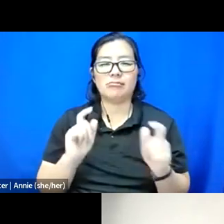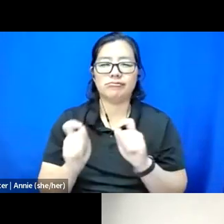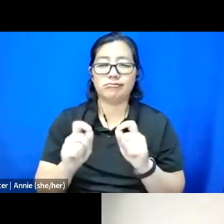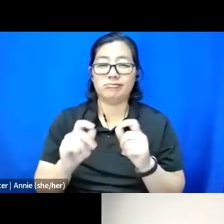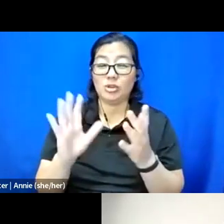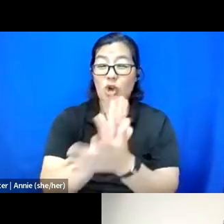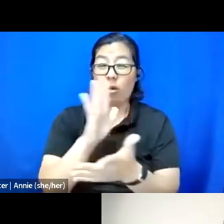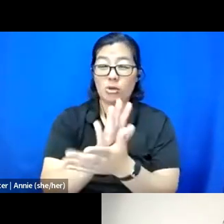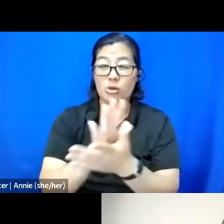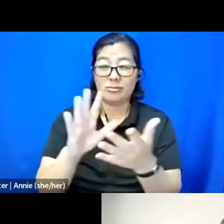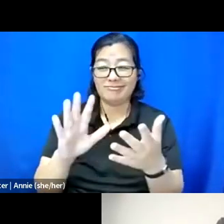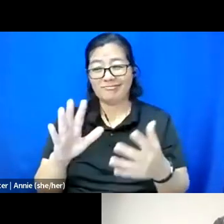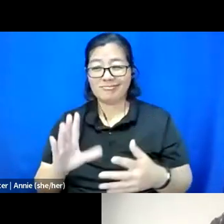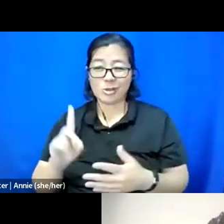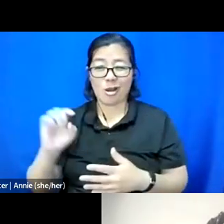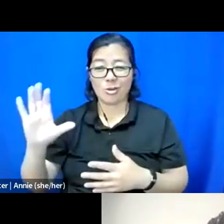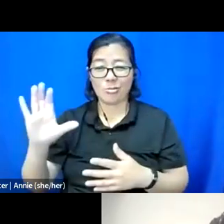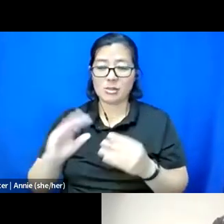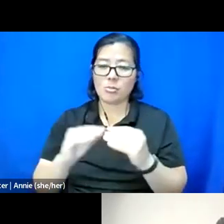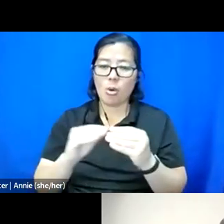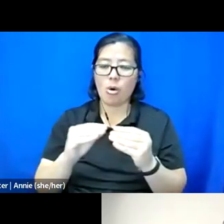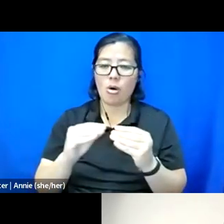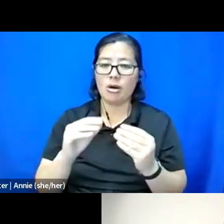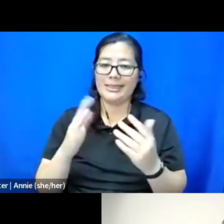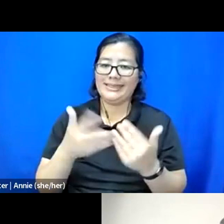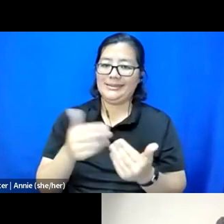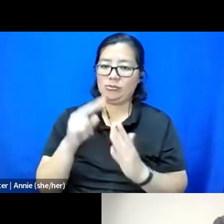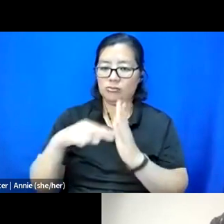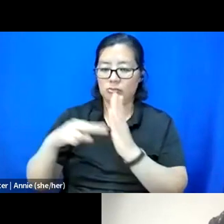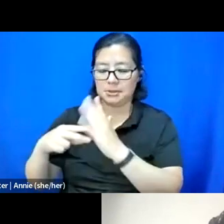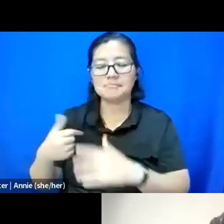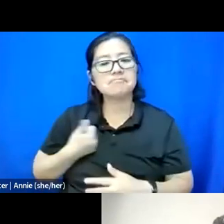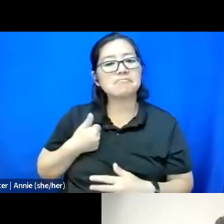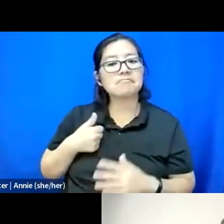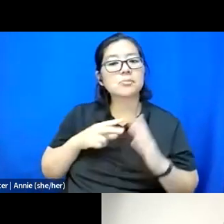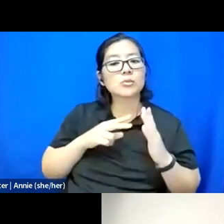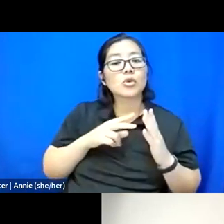I do a lot of -- I am a writer, both fiction, nonfiction, creative.